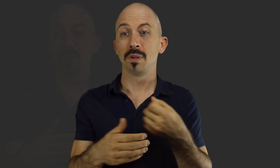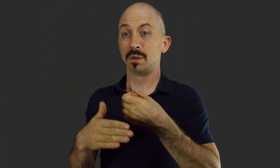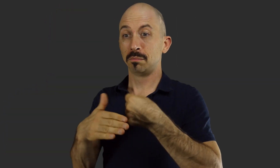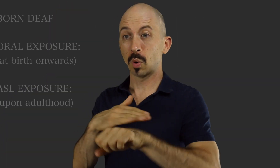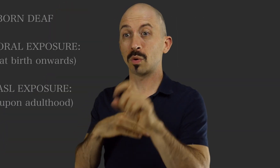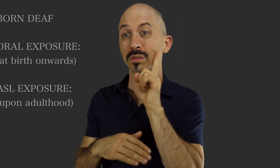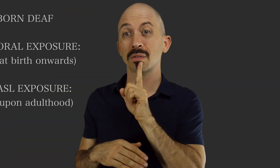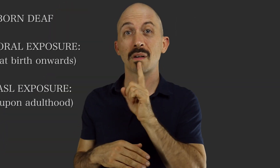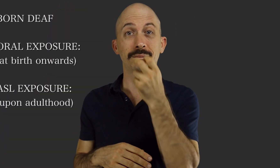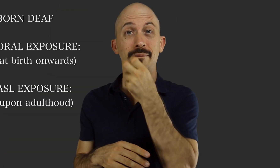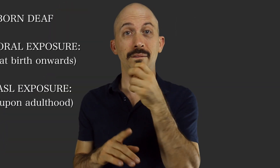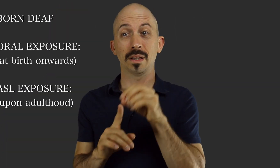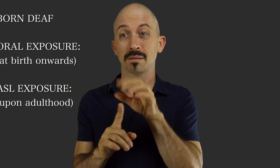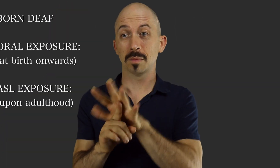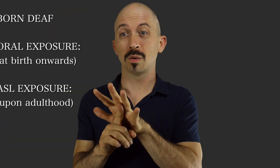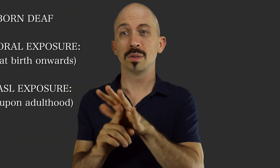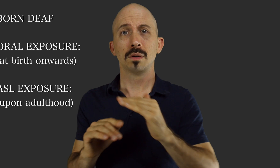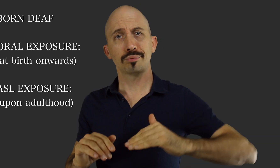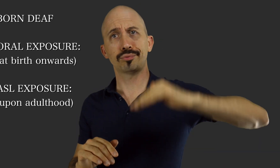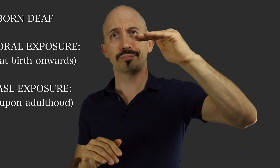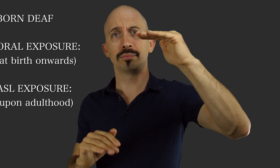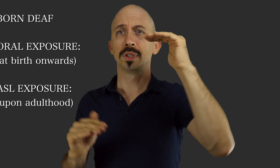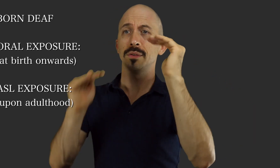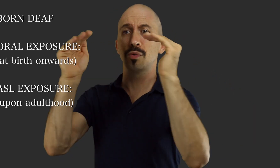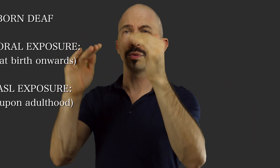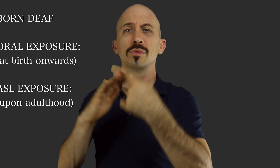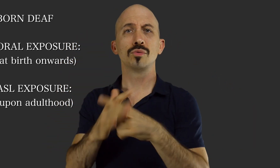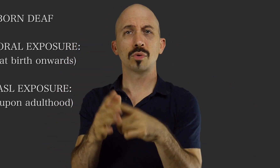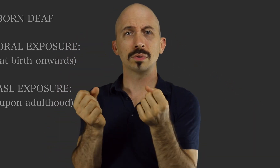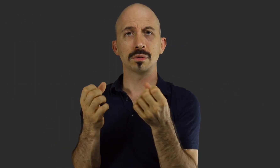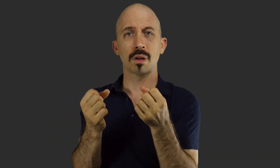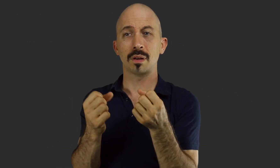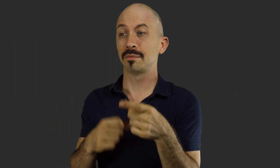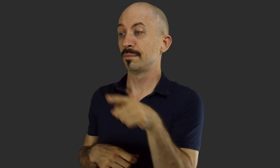3: Babies who are born deaf, applied oral language methods, and start signing at adulthood.